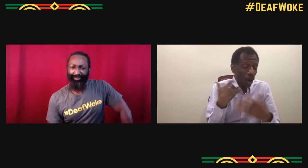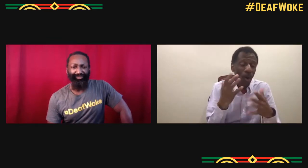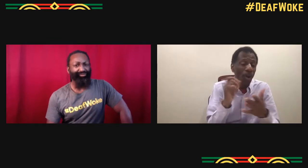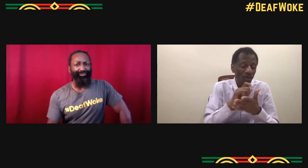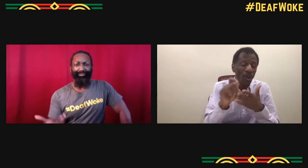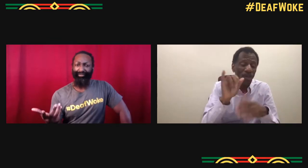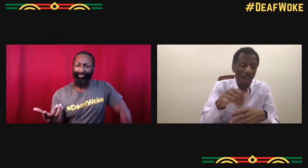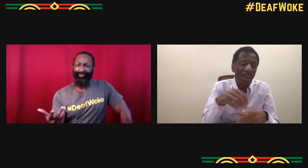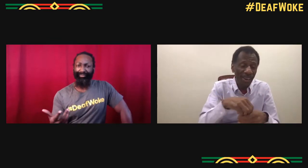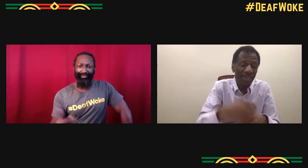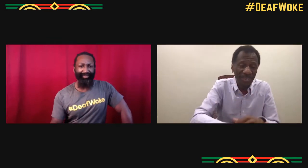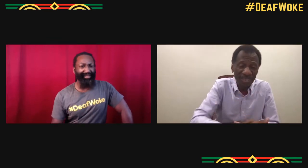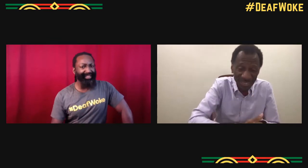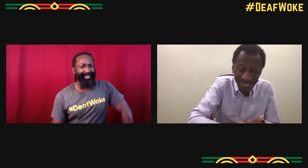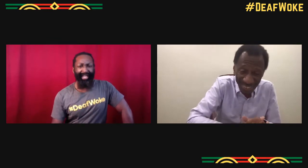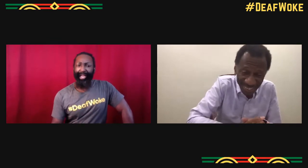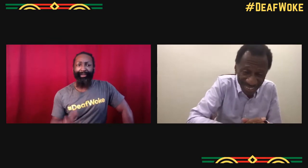and that might be something I have to plug in.